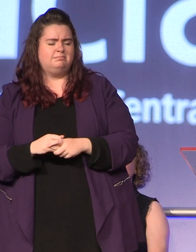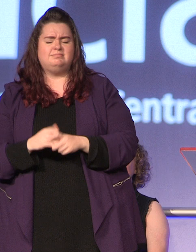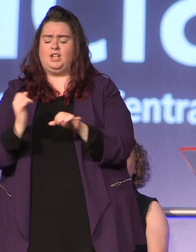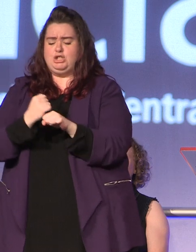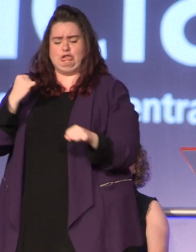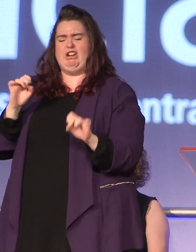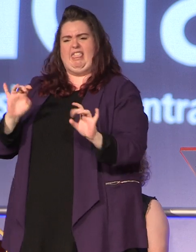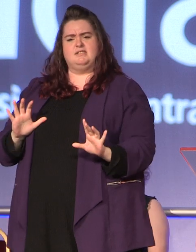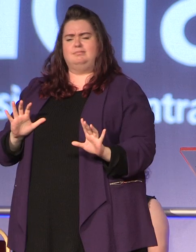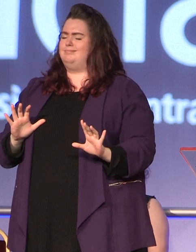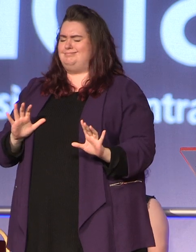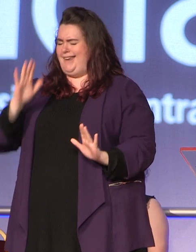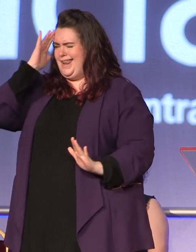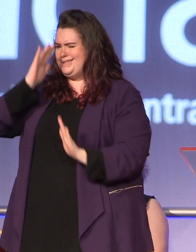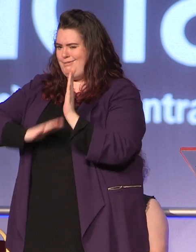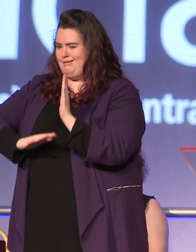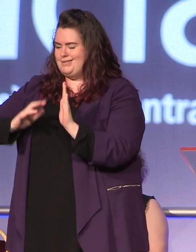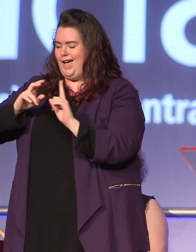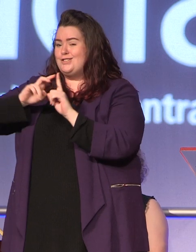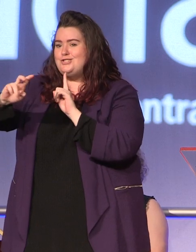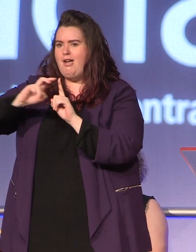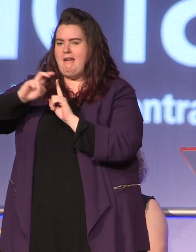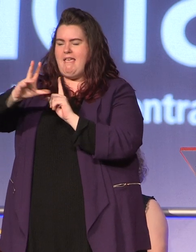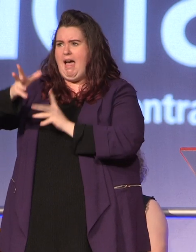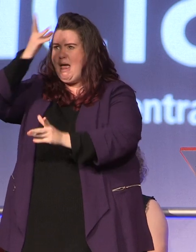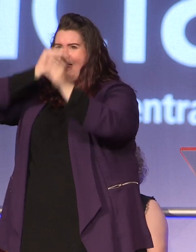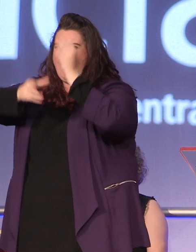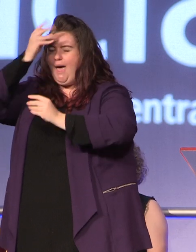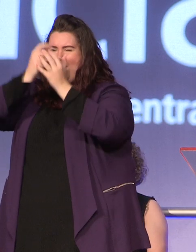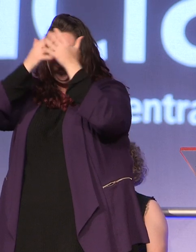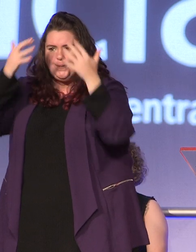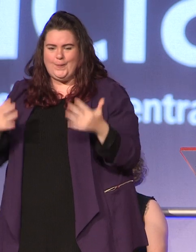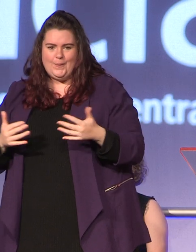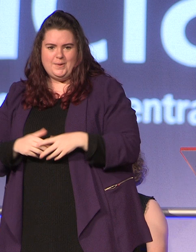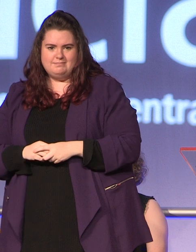an experience, a journey and a huge learning curve the time spent getting to